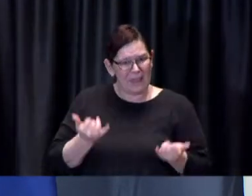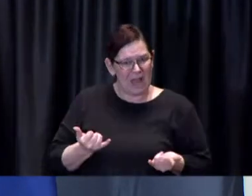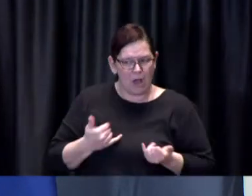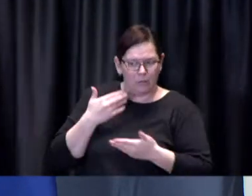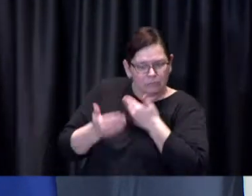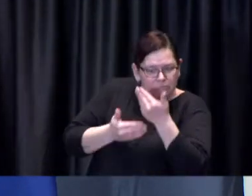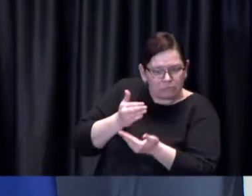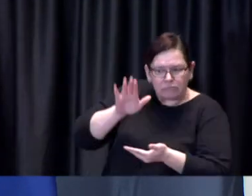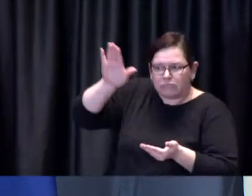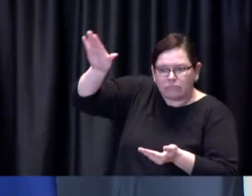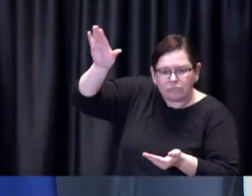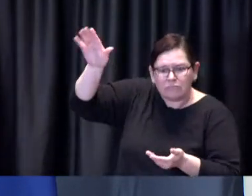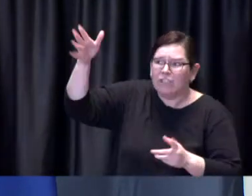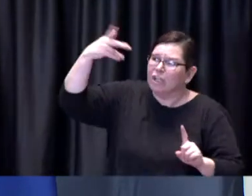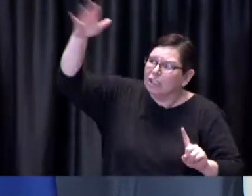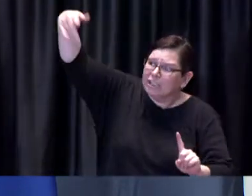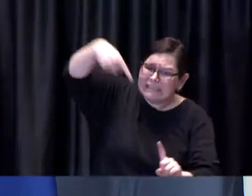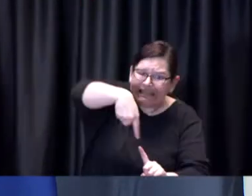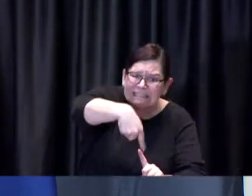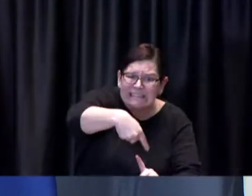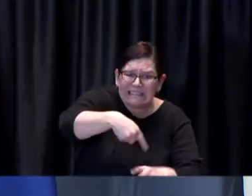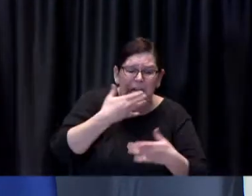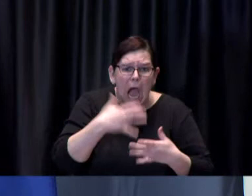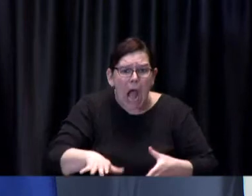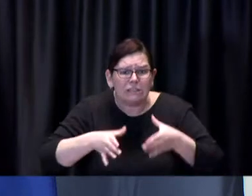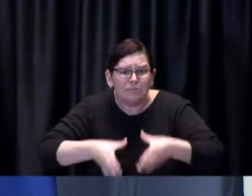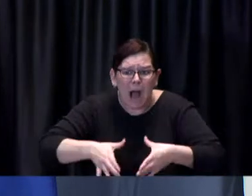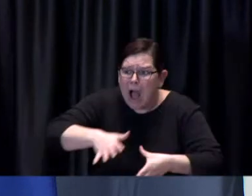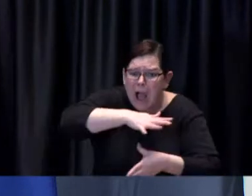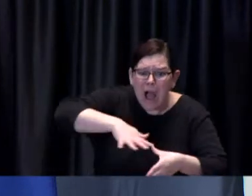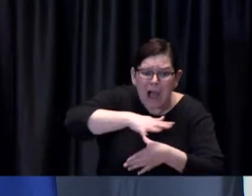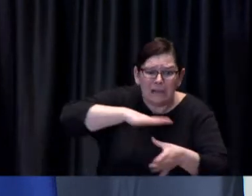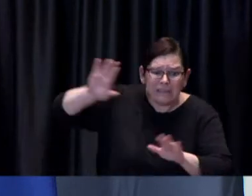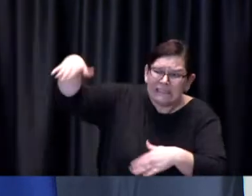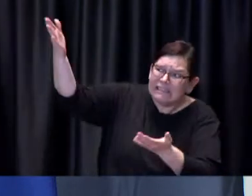believe our region to be right now and that we be given some extra tools uh to deal with that.